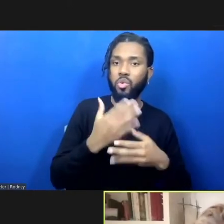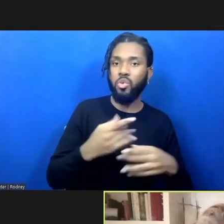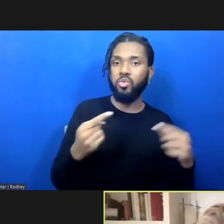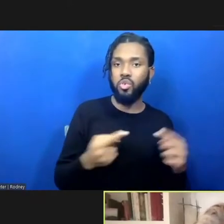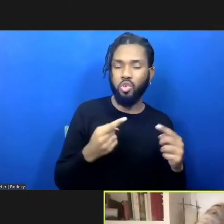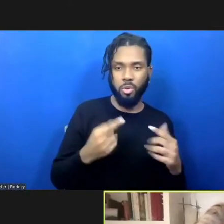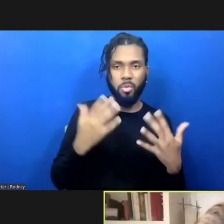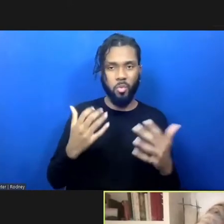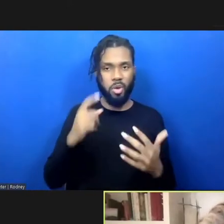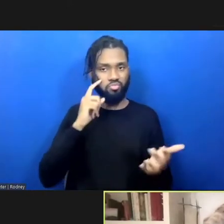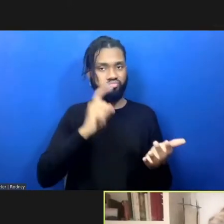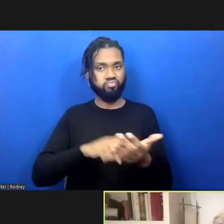of in equal importance?